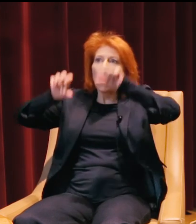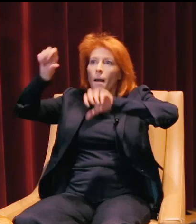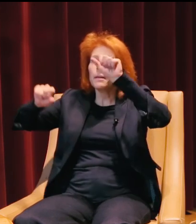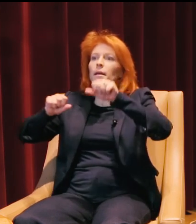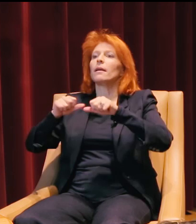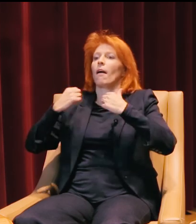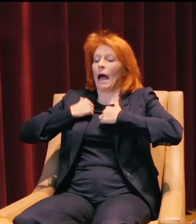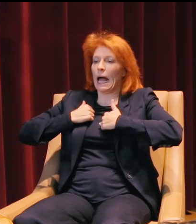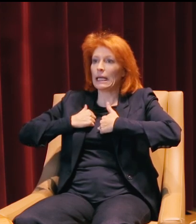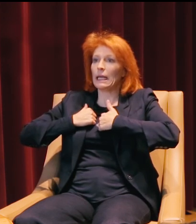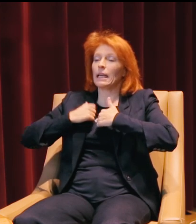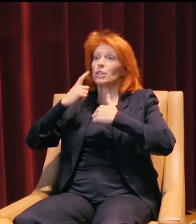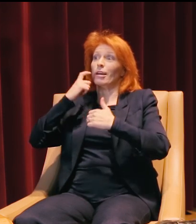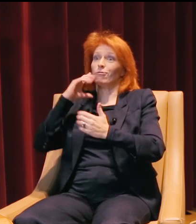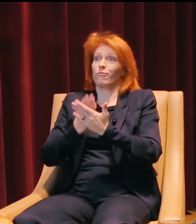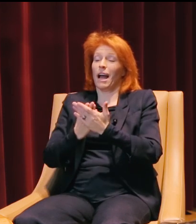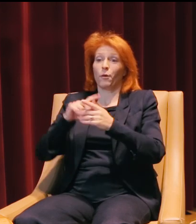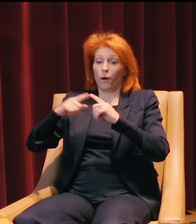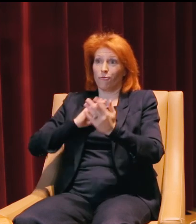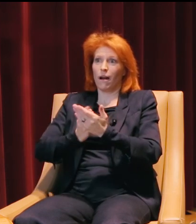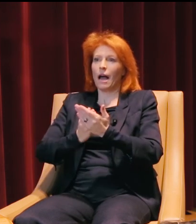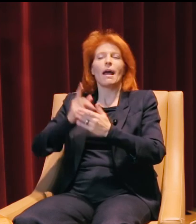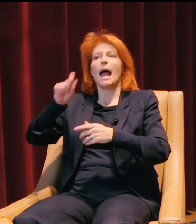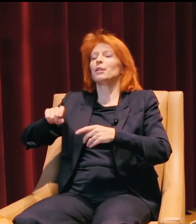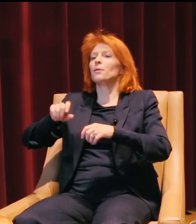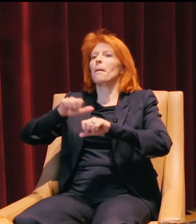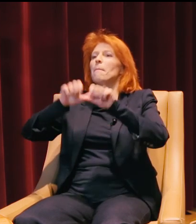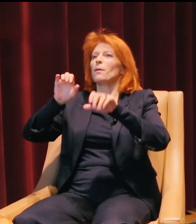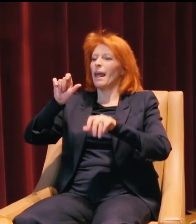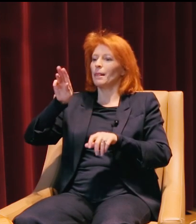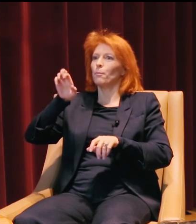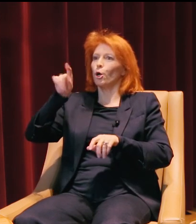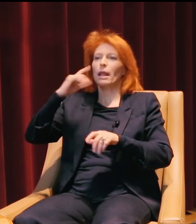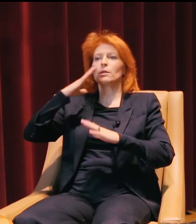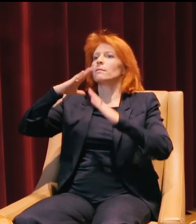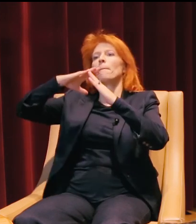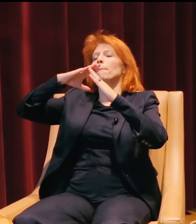So I got here recently and the moment I got here I had to go up Mount Elbert because that was the tallest one.